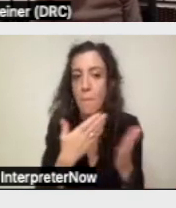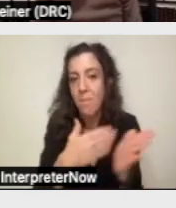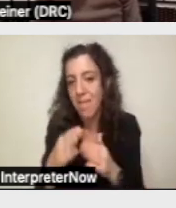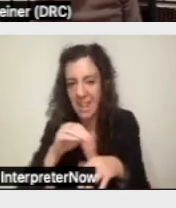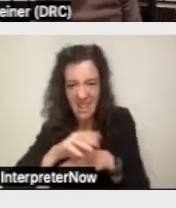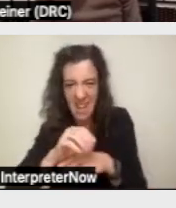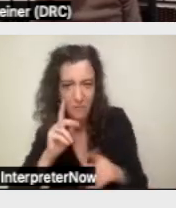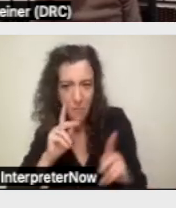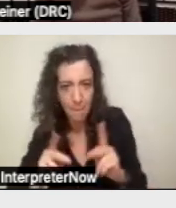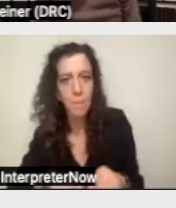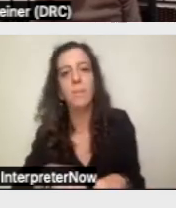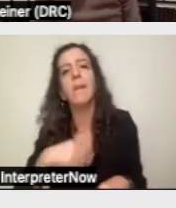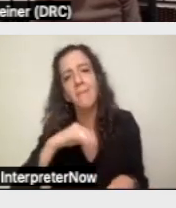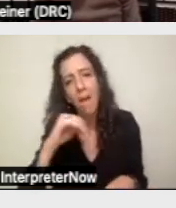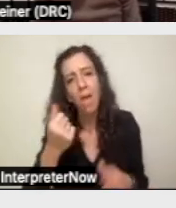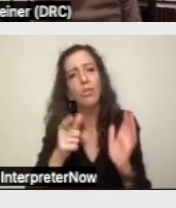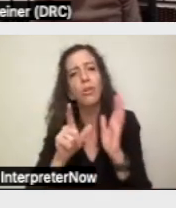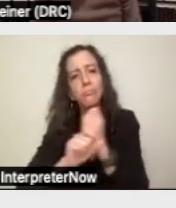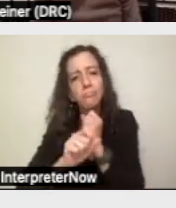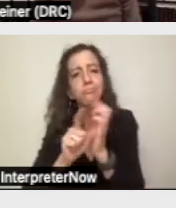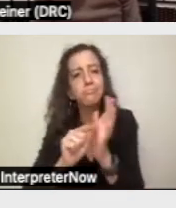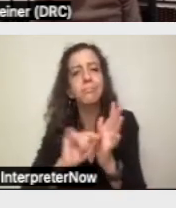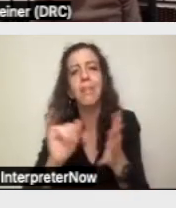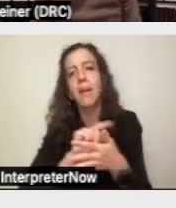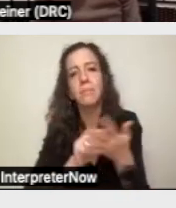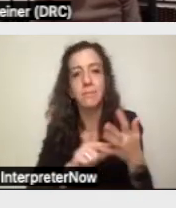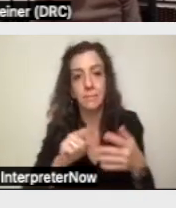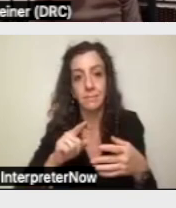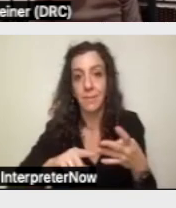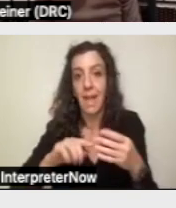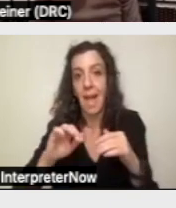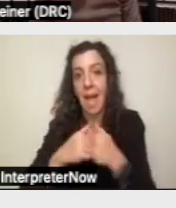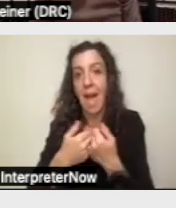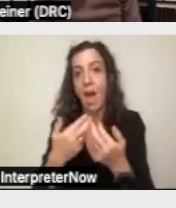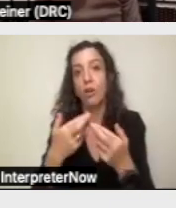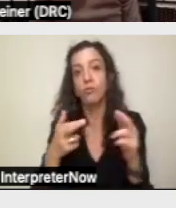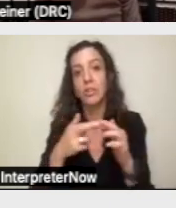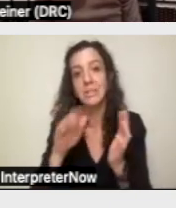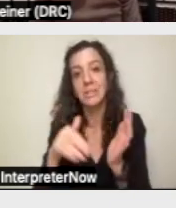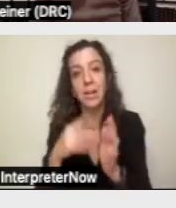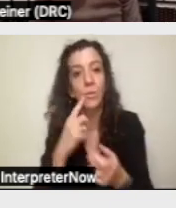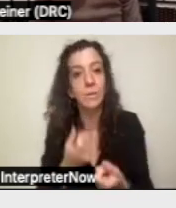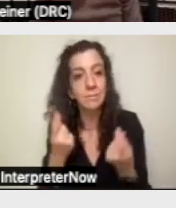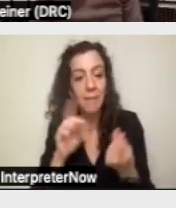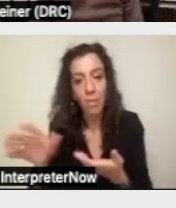We have other publications about how regional centers spend their money on people and, you